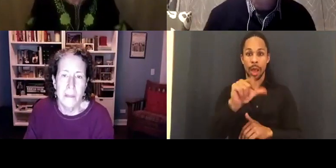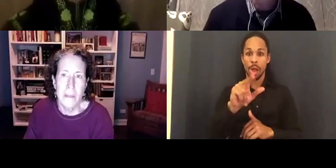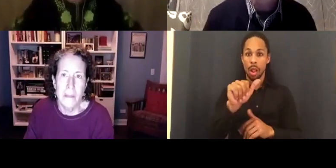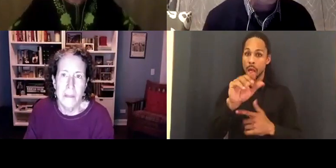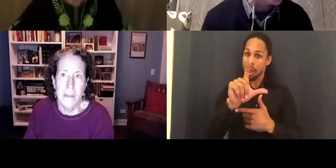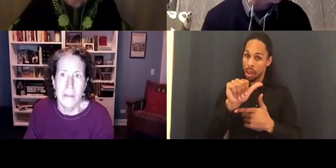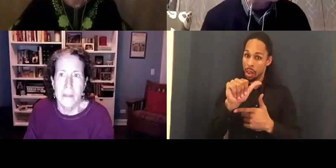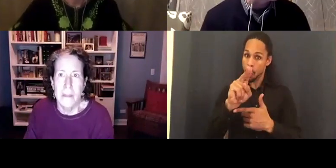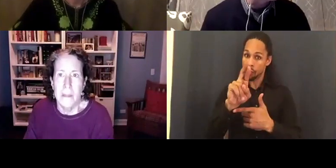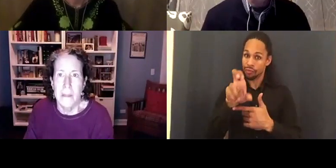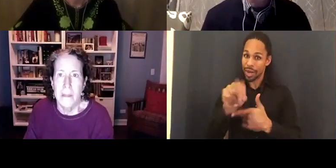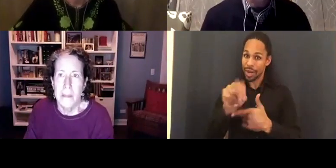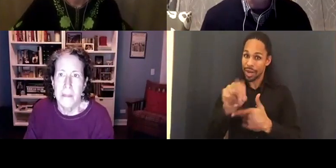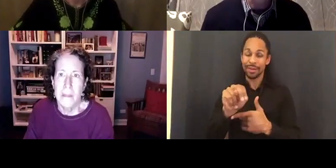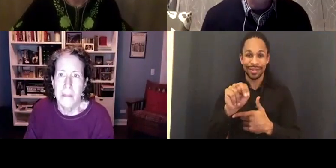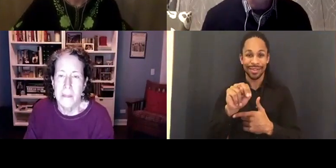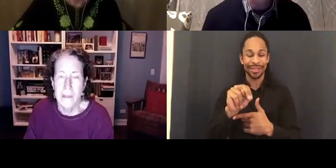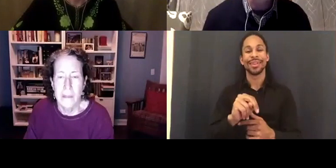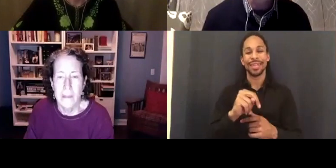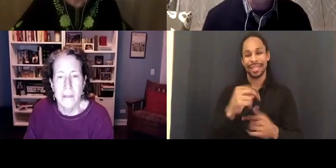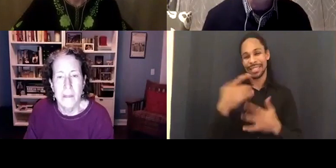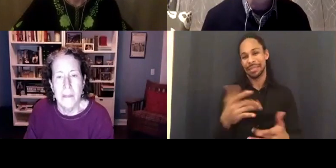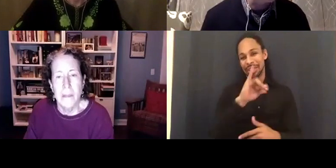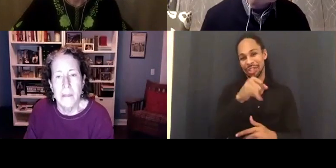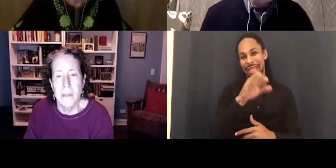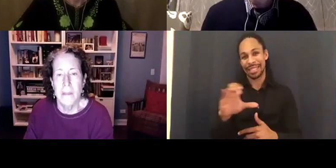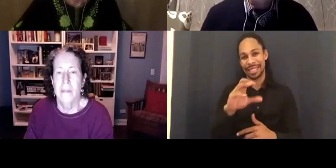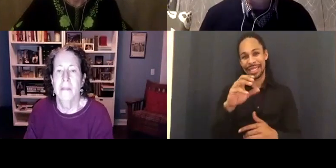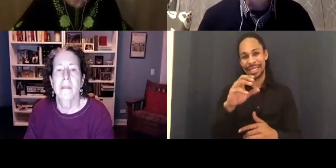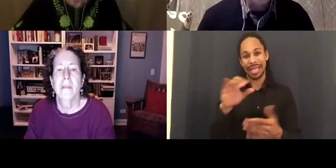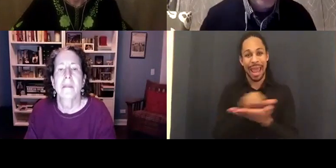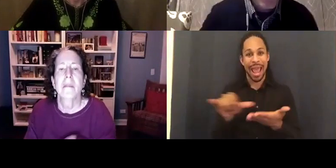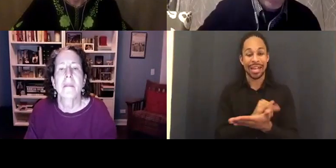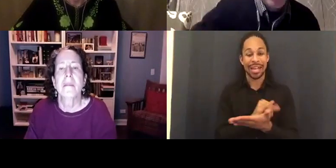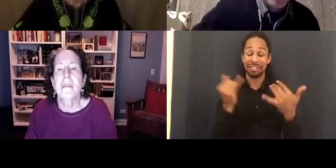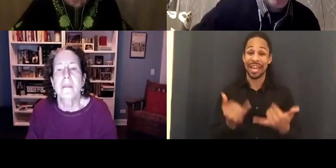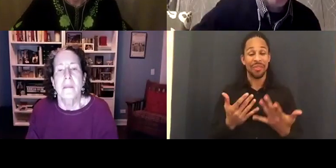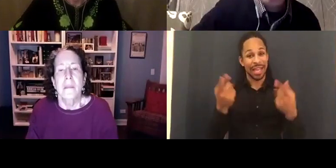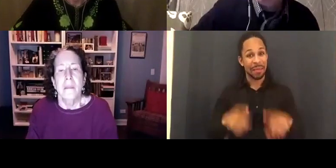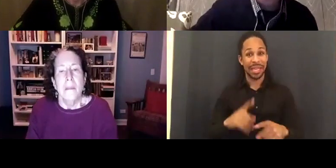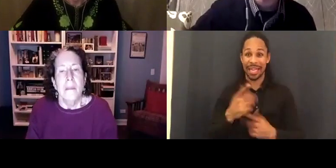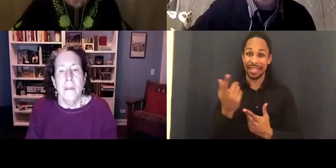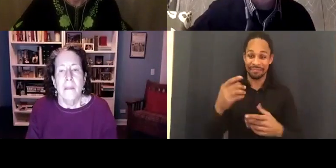JCC in Manhattan and it's happening here too. I see the numbers still going up.